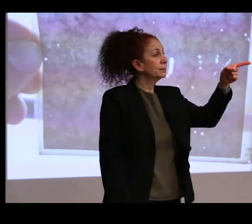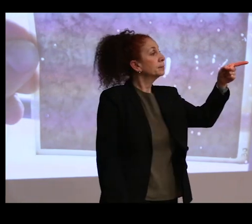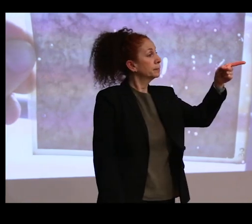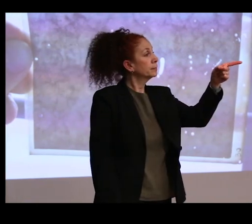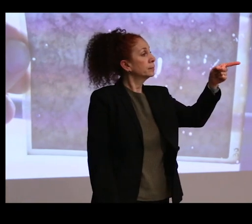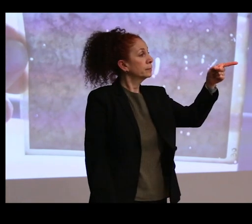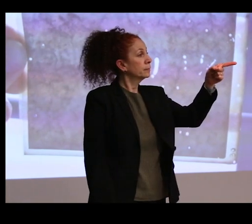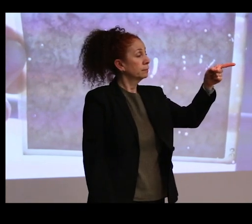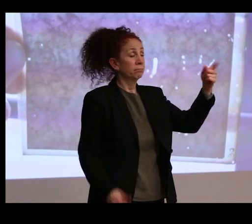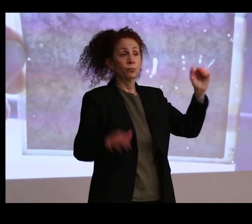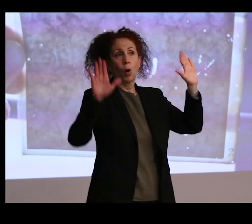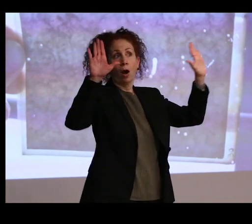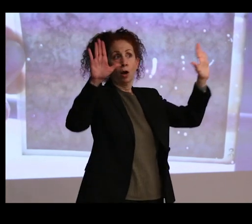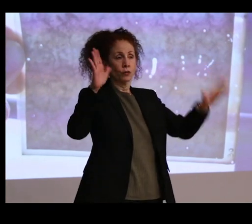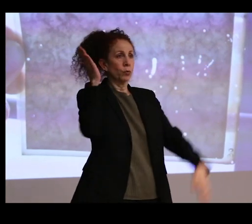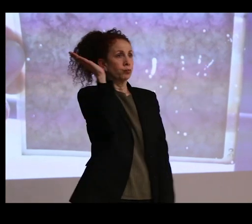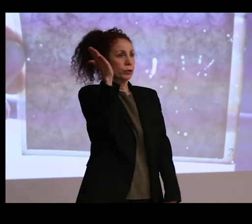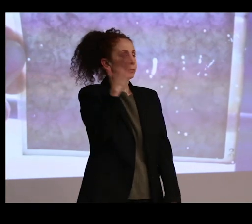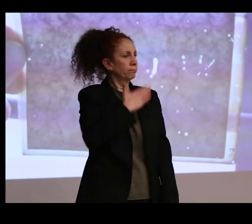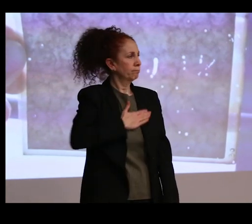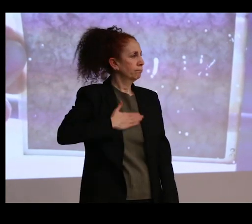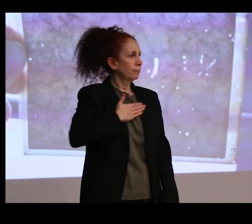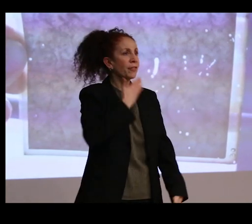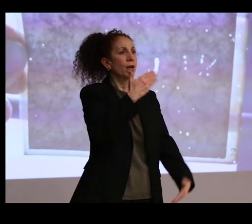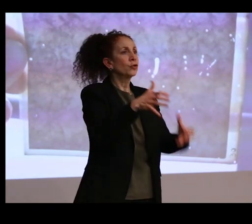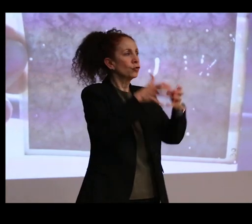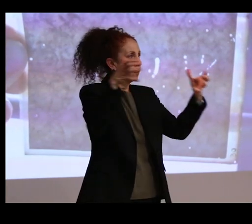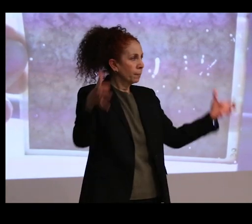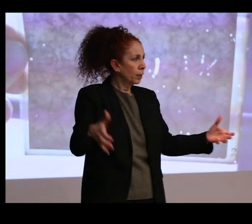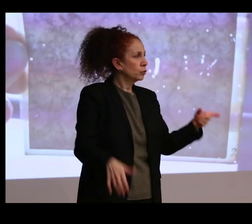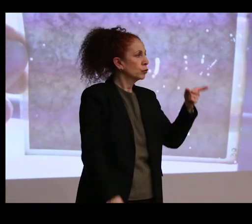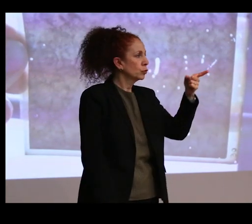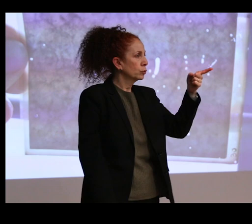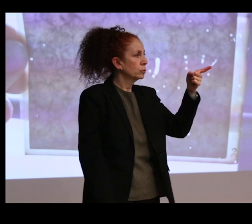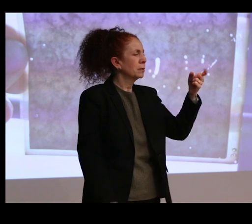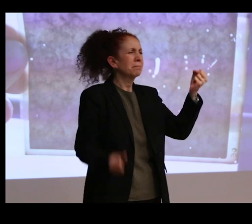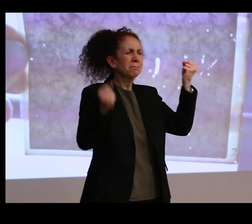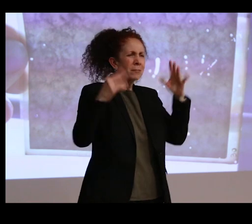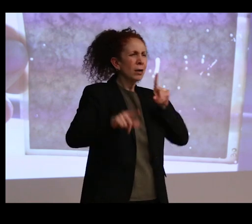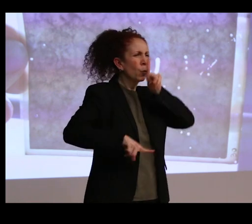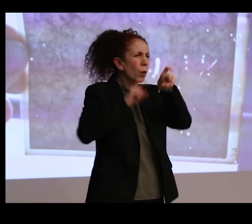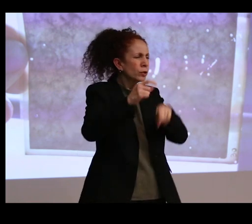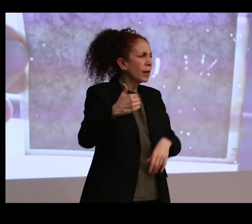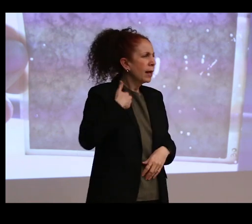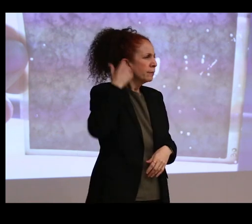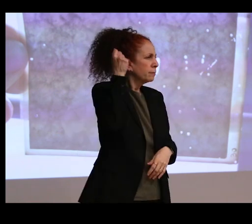That was a wonderful presentation. Thank you so much. Oh, thank you. There's so many generative questions this discussion brought.